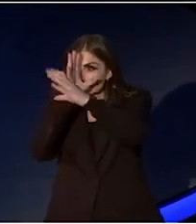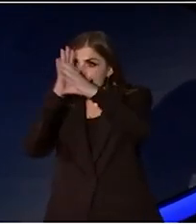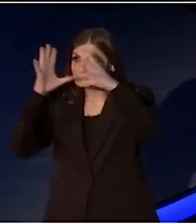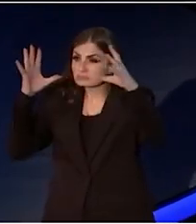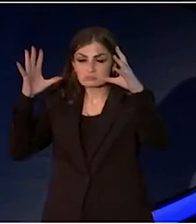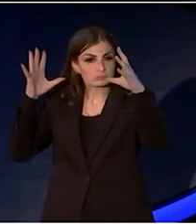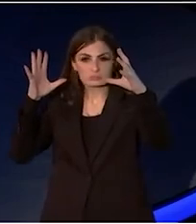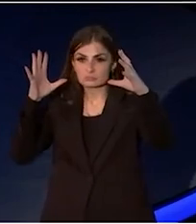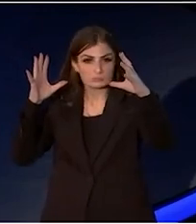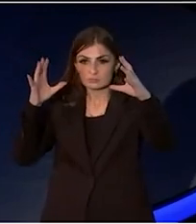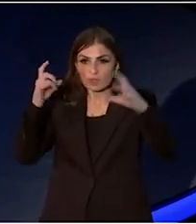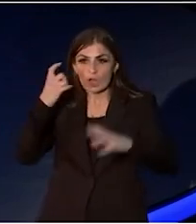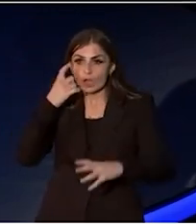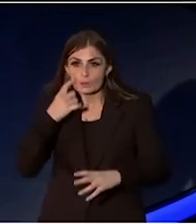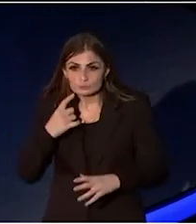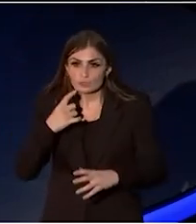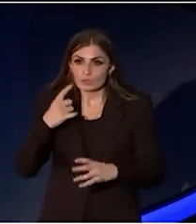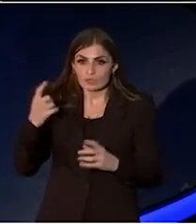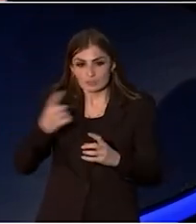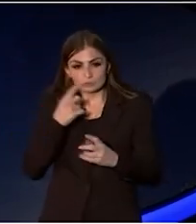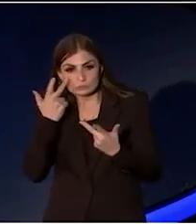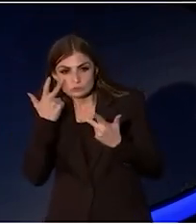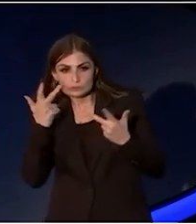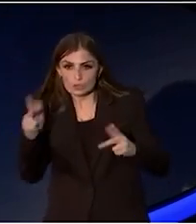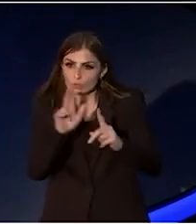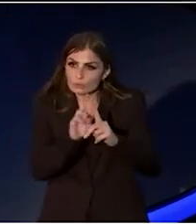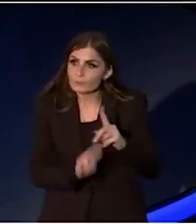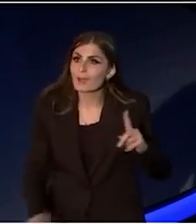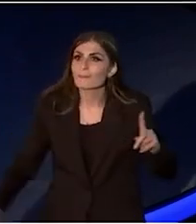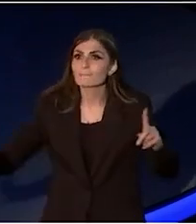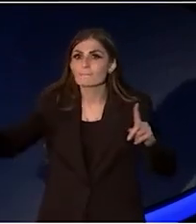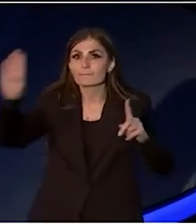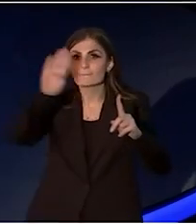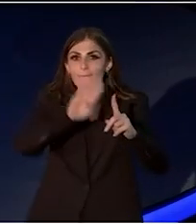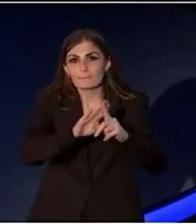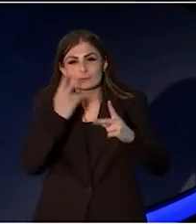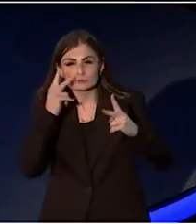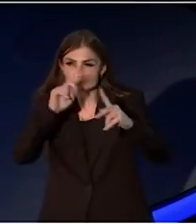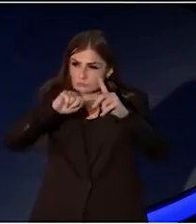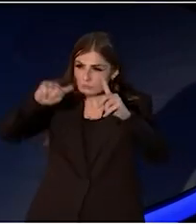I'm trying to draw a map with hazy outlines that show the approximate